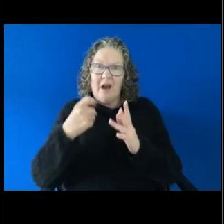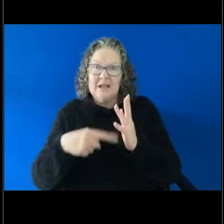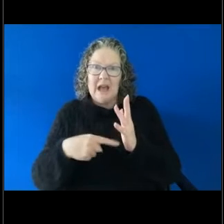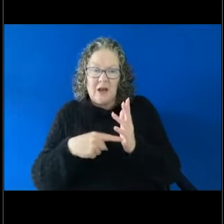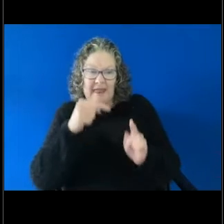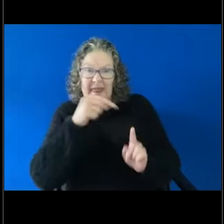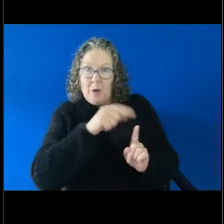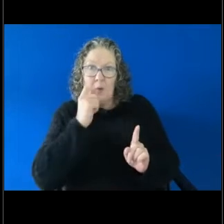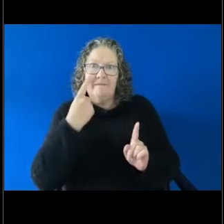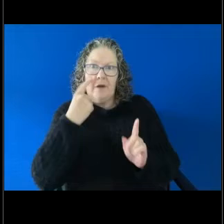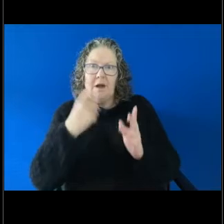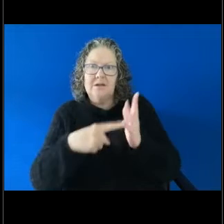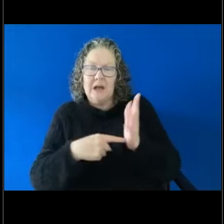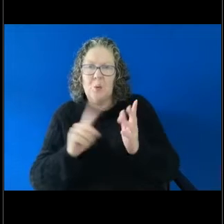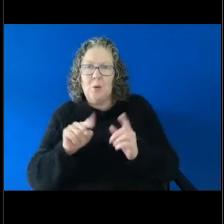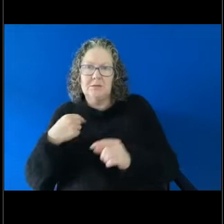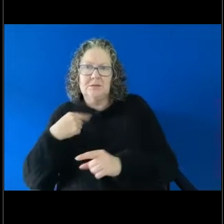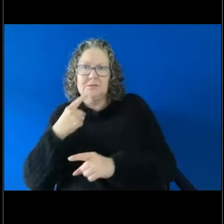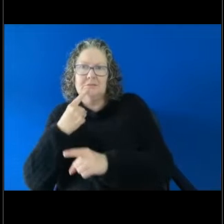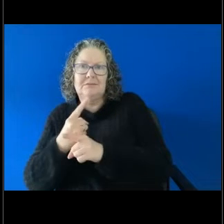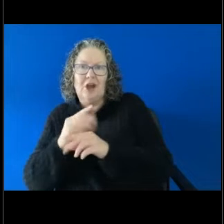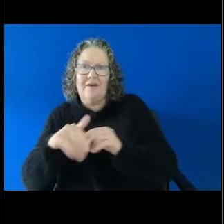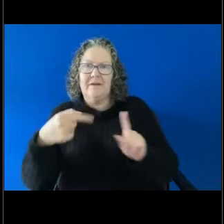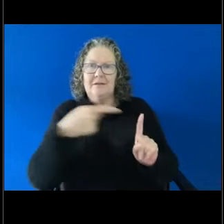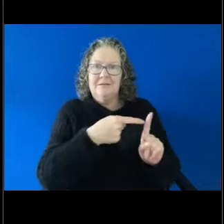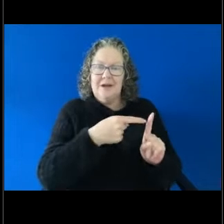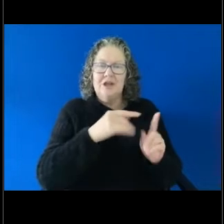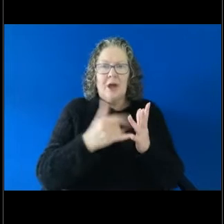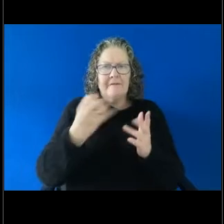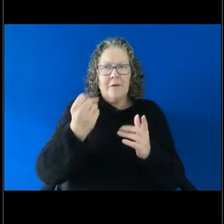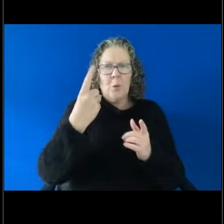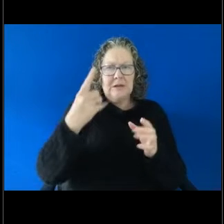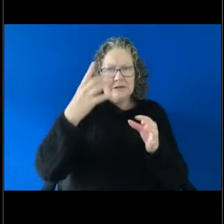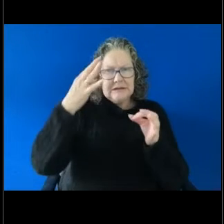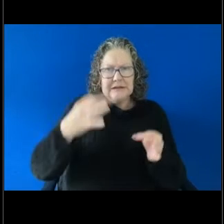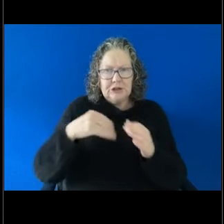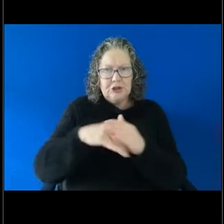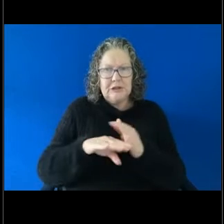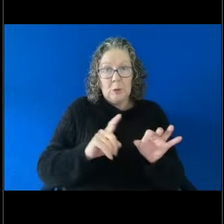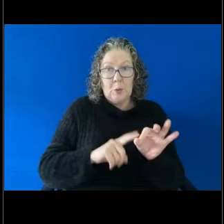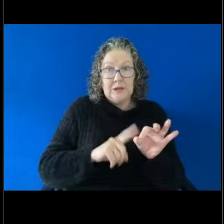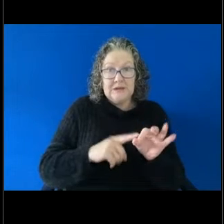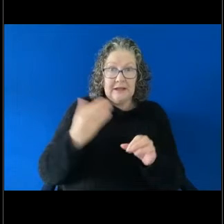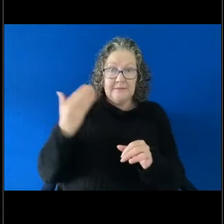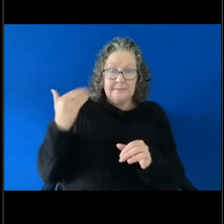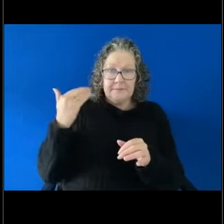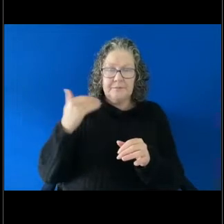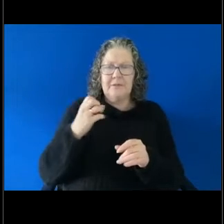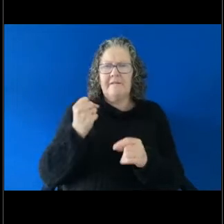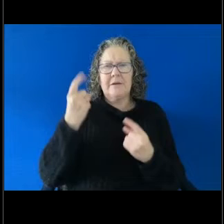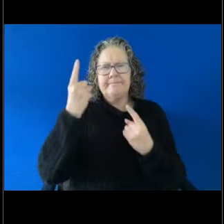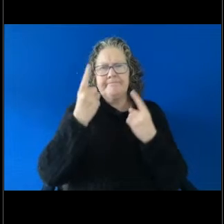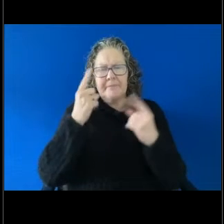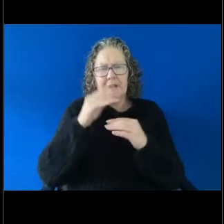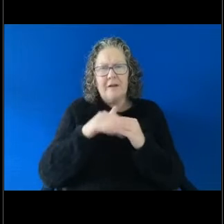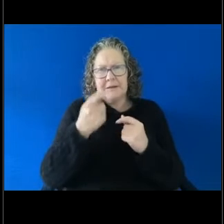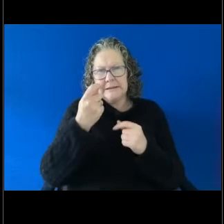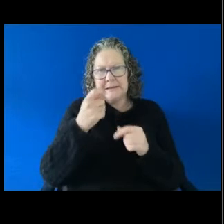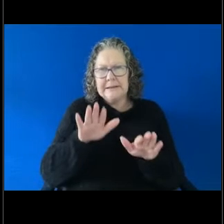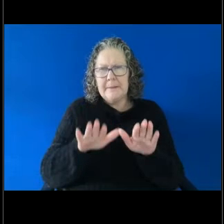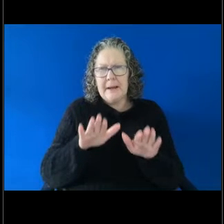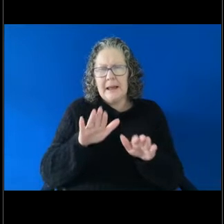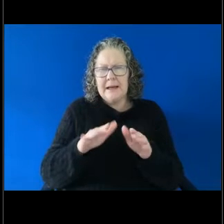been a decision in QLD which considers a broadly similar circumstance which found